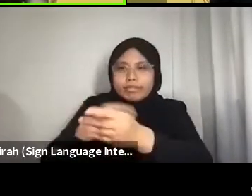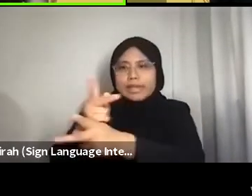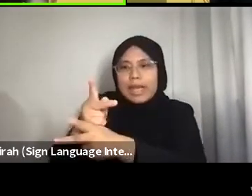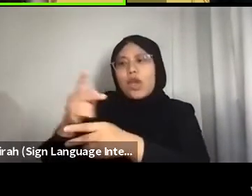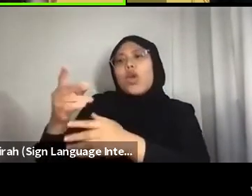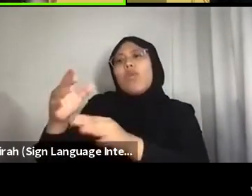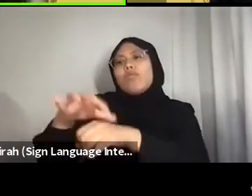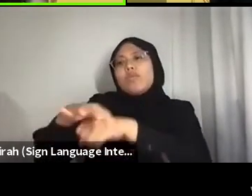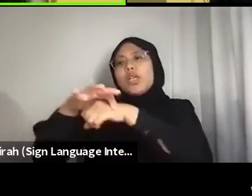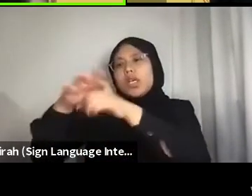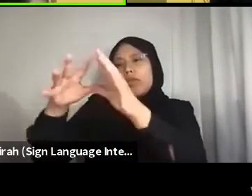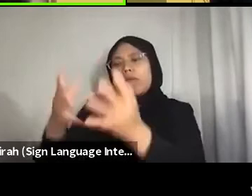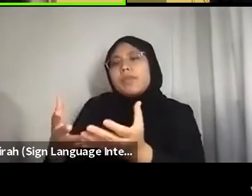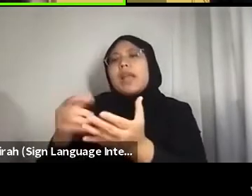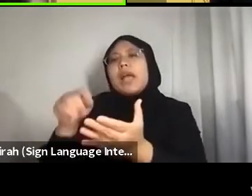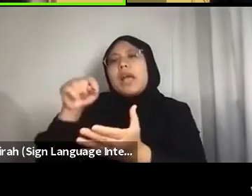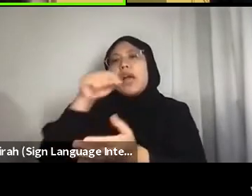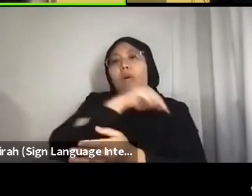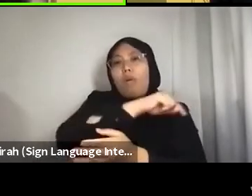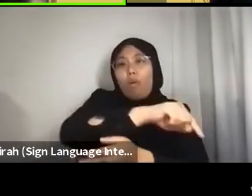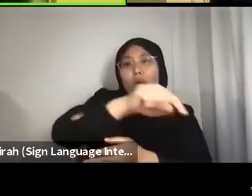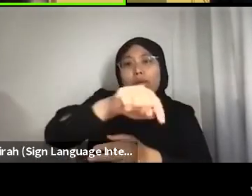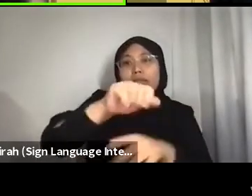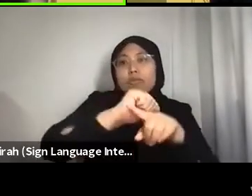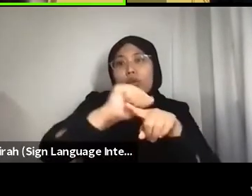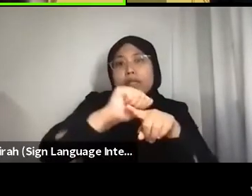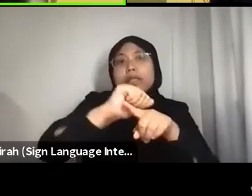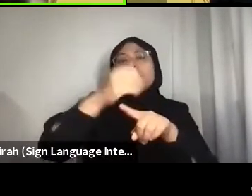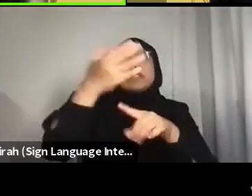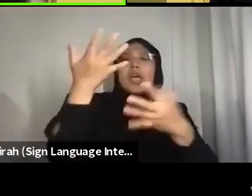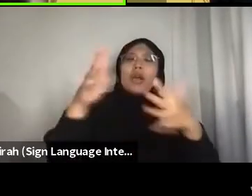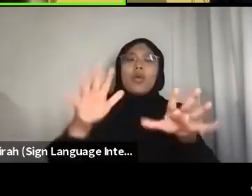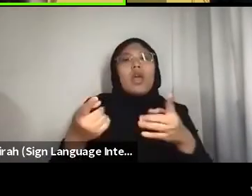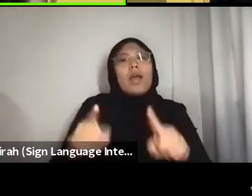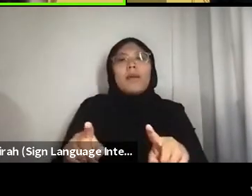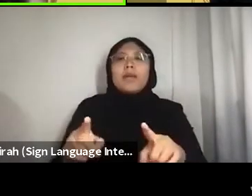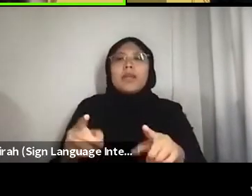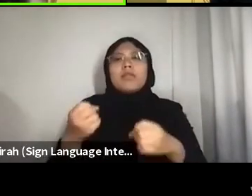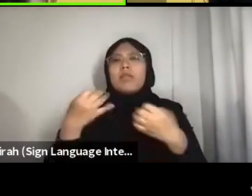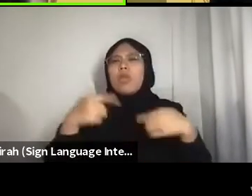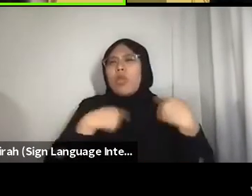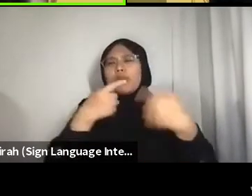these practices have existed for a long time, especially in indigenous/tribal communities.